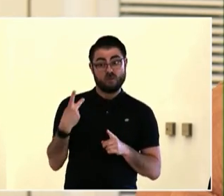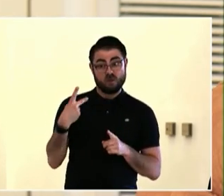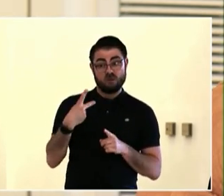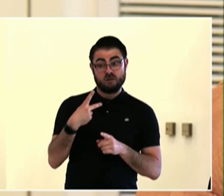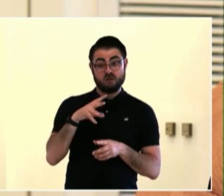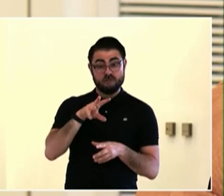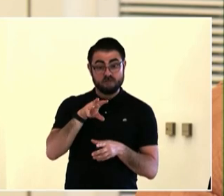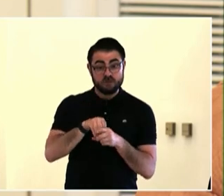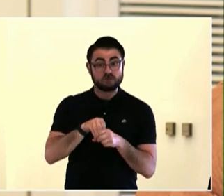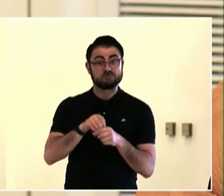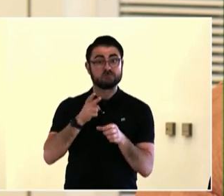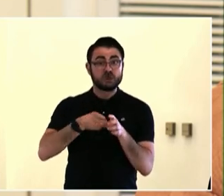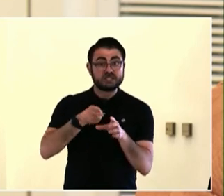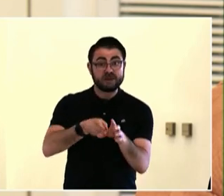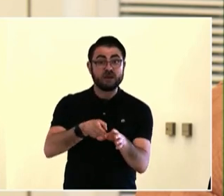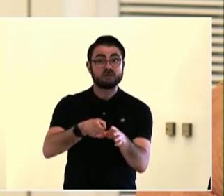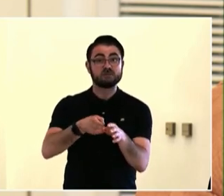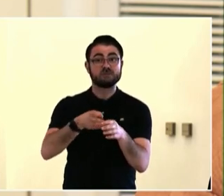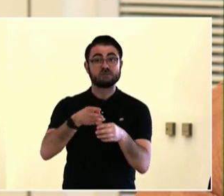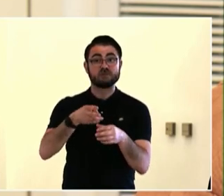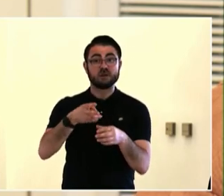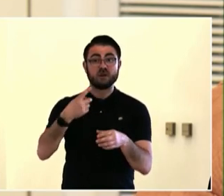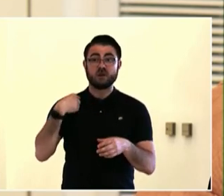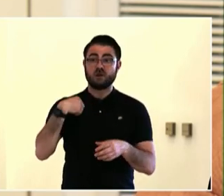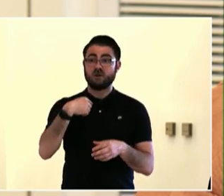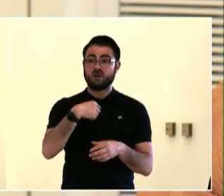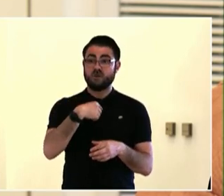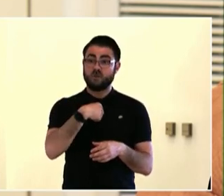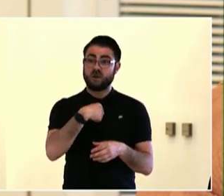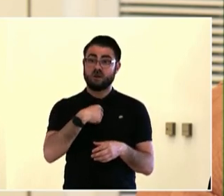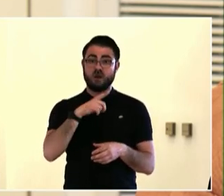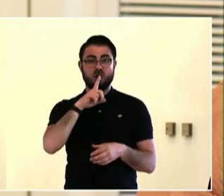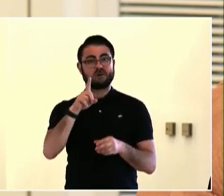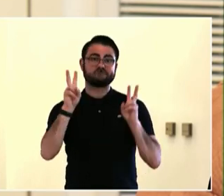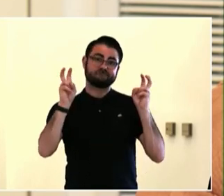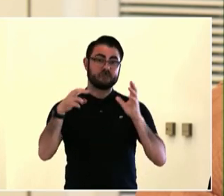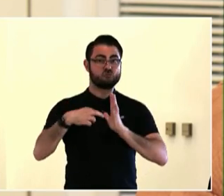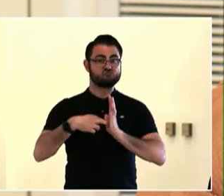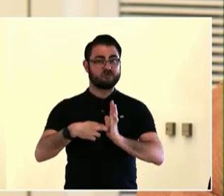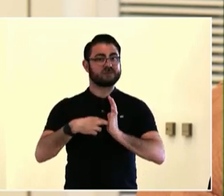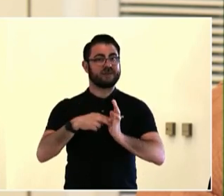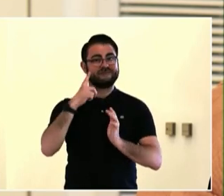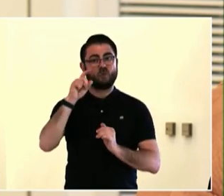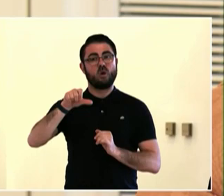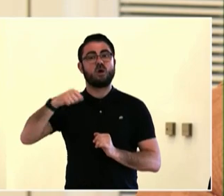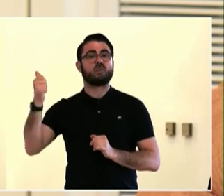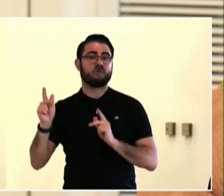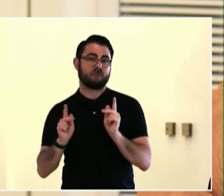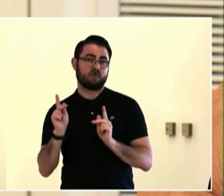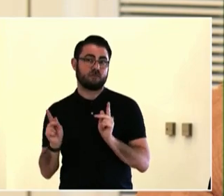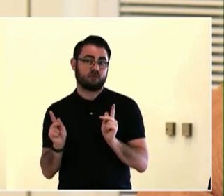If you can hear my voice, clap twice. If you can hear my voice clap three times. It's camp now.